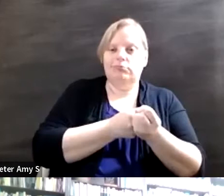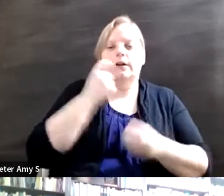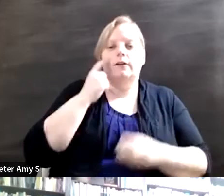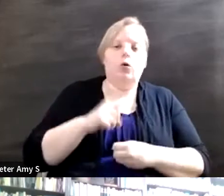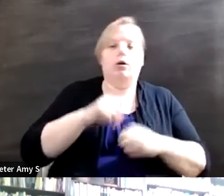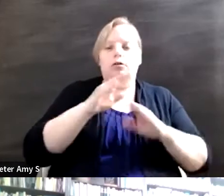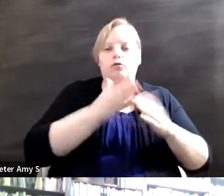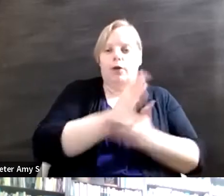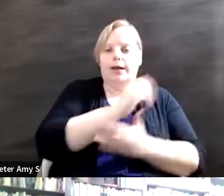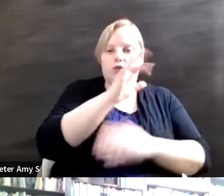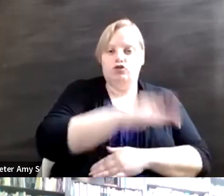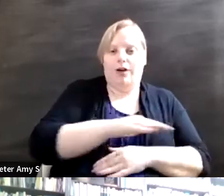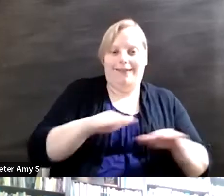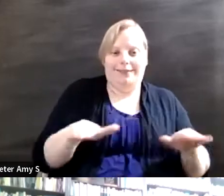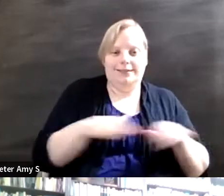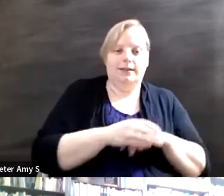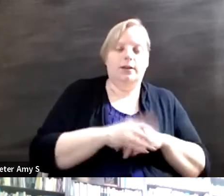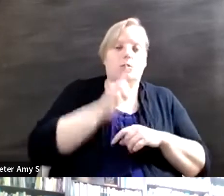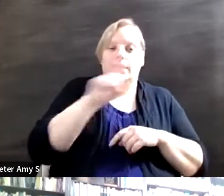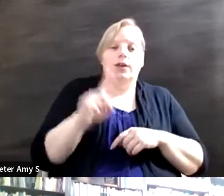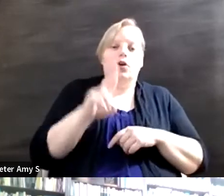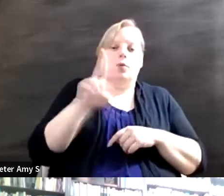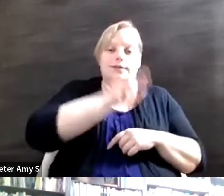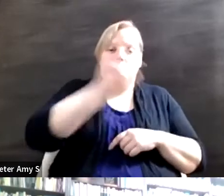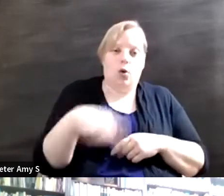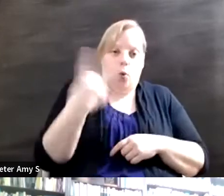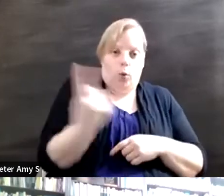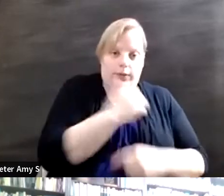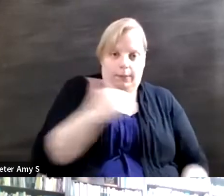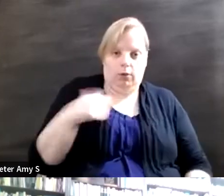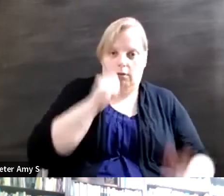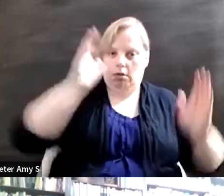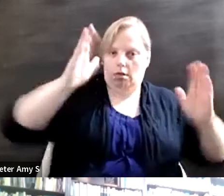UN Member State not to have ratified. The same for the CEDAW, the women's convention,